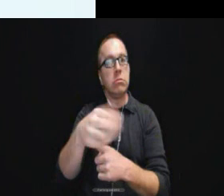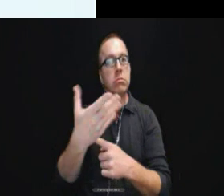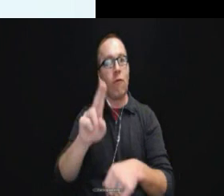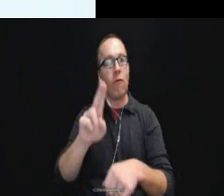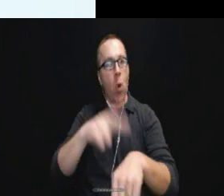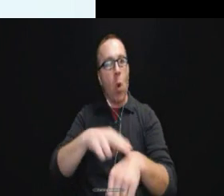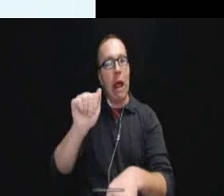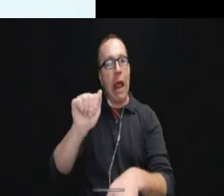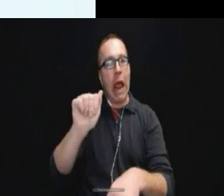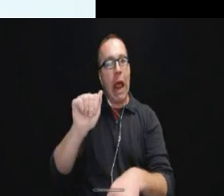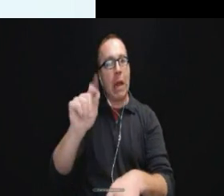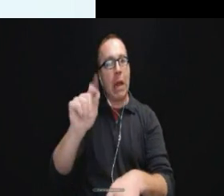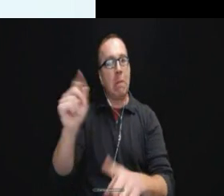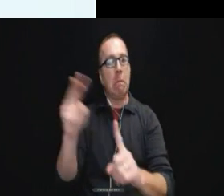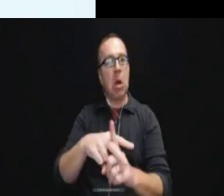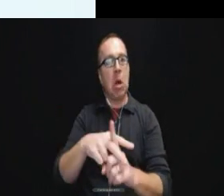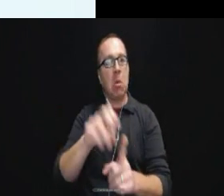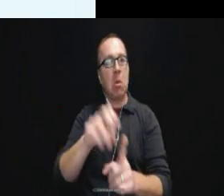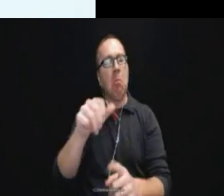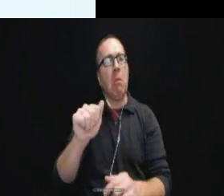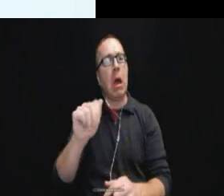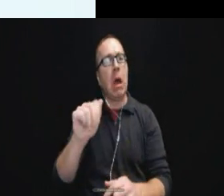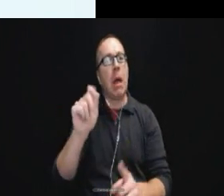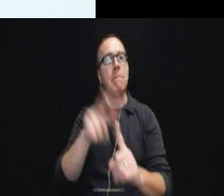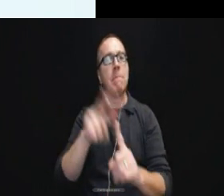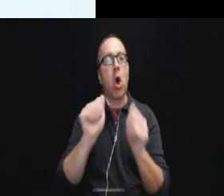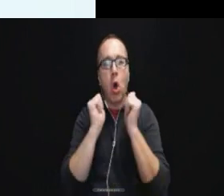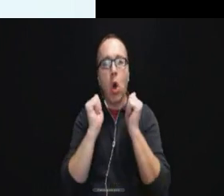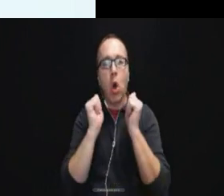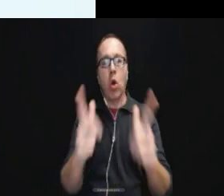The ADA applies to everything that a state or local government does, right?